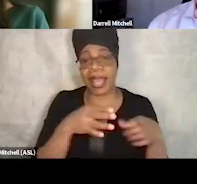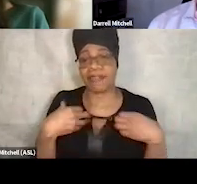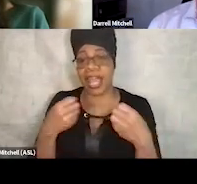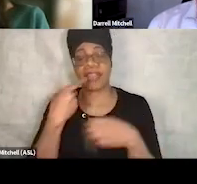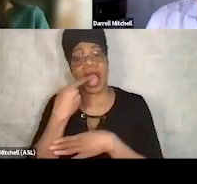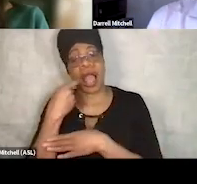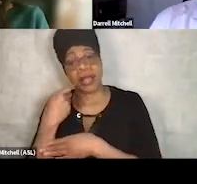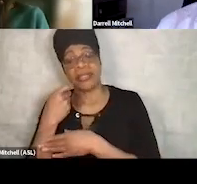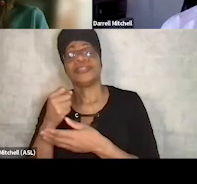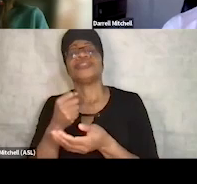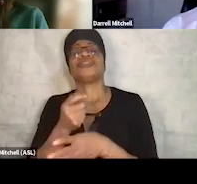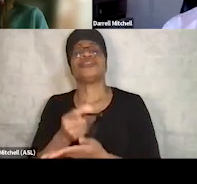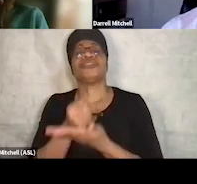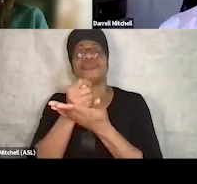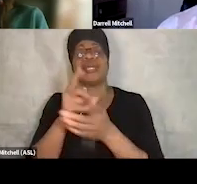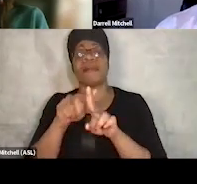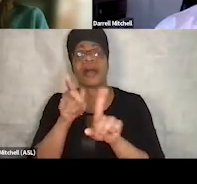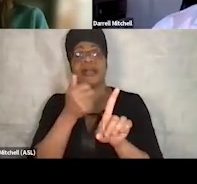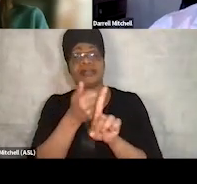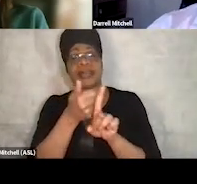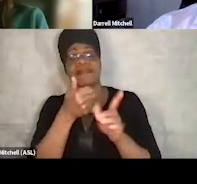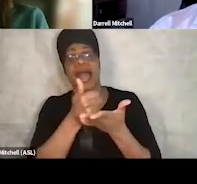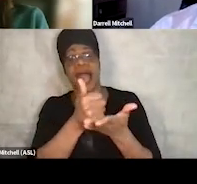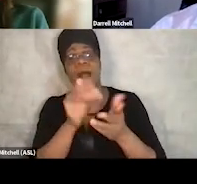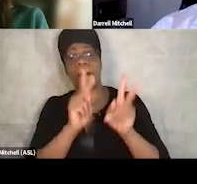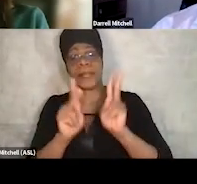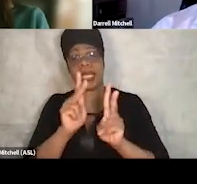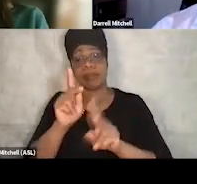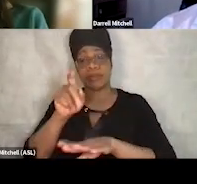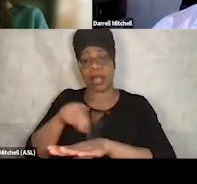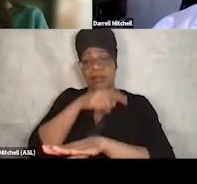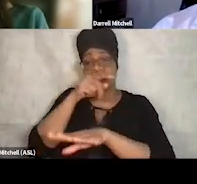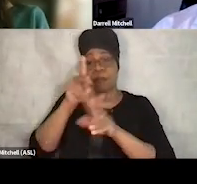Darrell overcame addiction and has been a person in long-term recovery for many years.